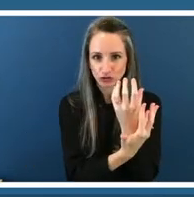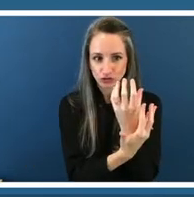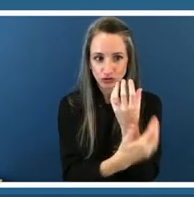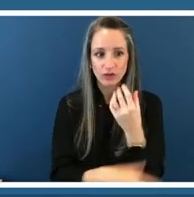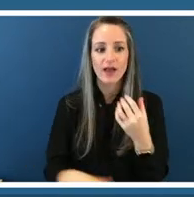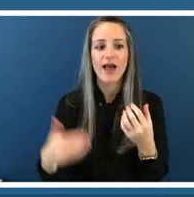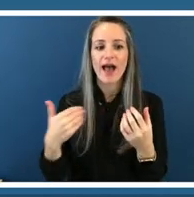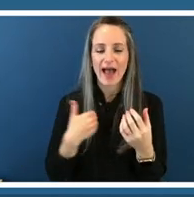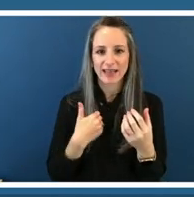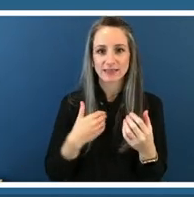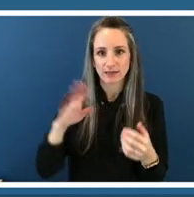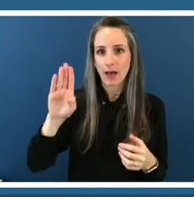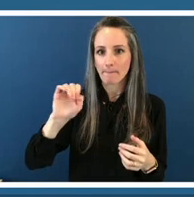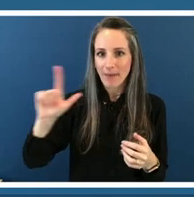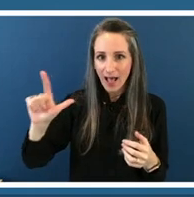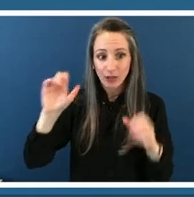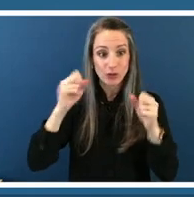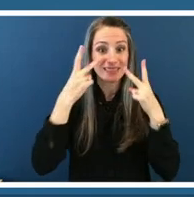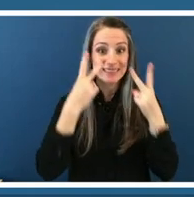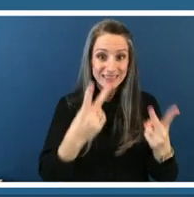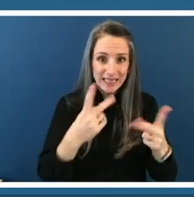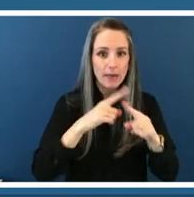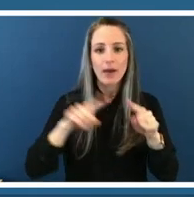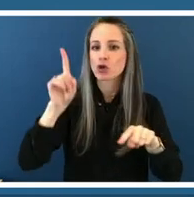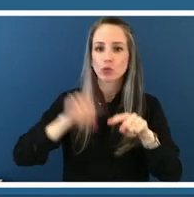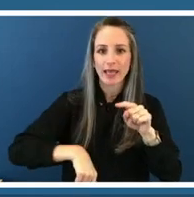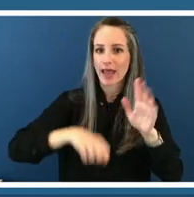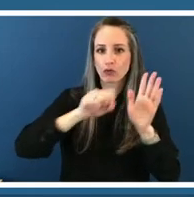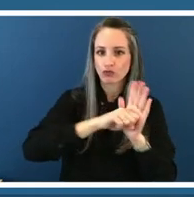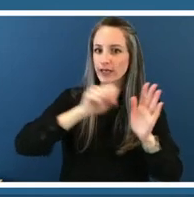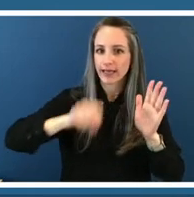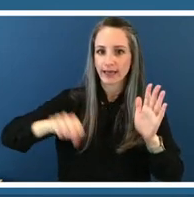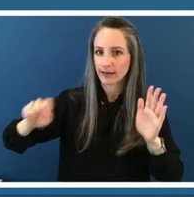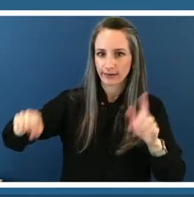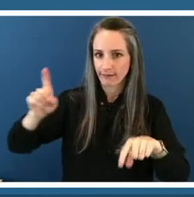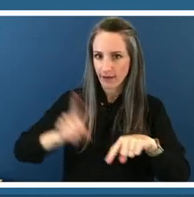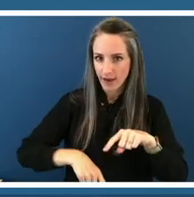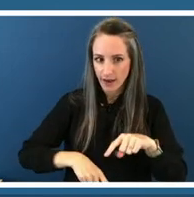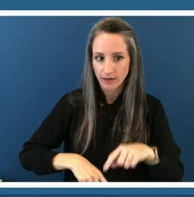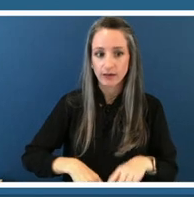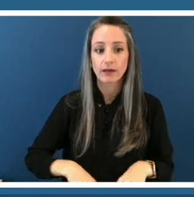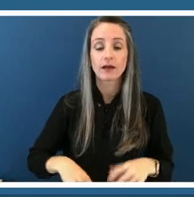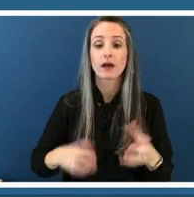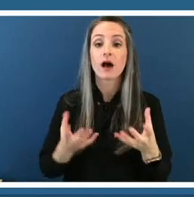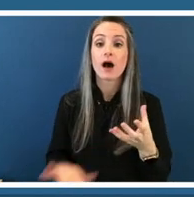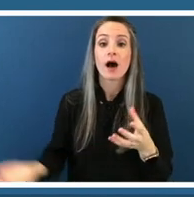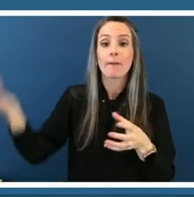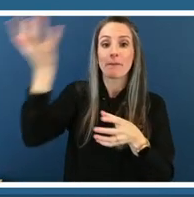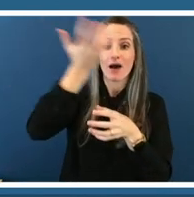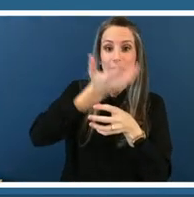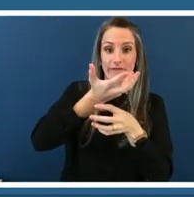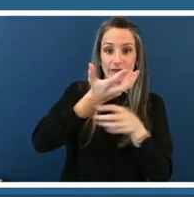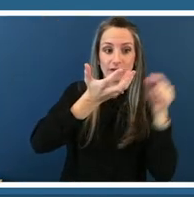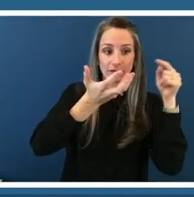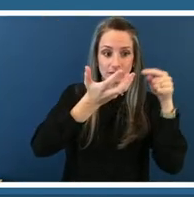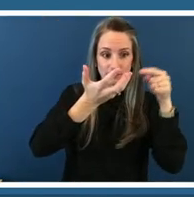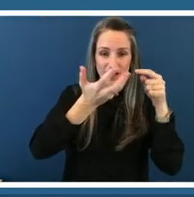seen but not run above it flames are composed of